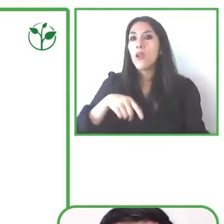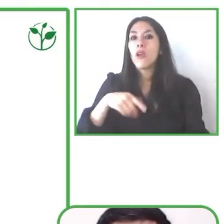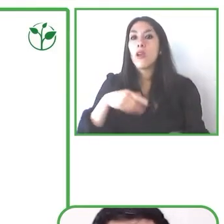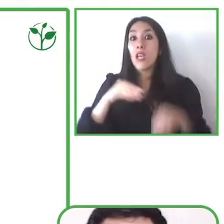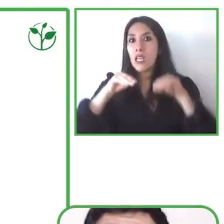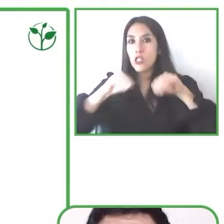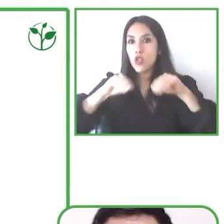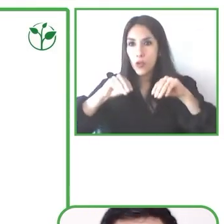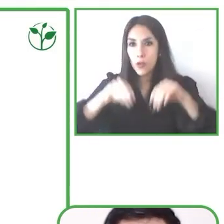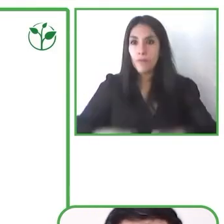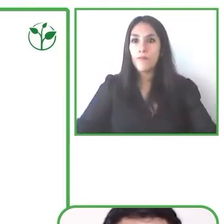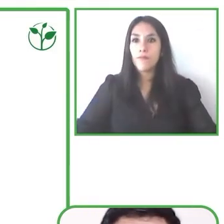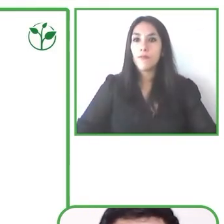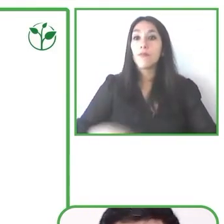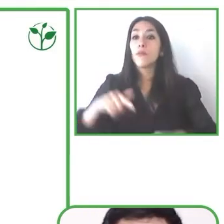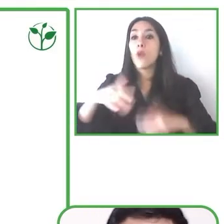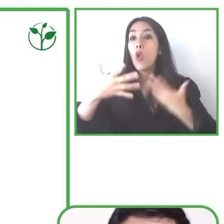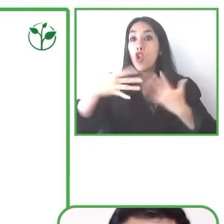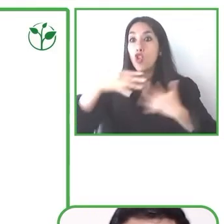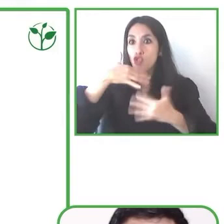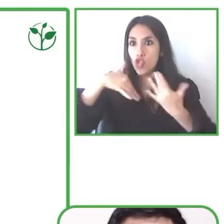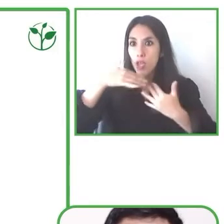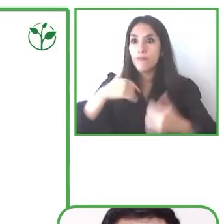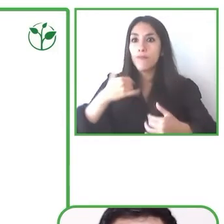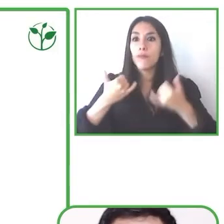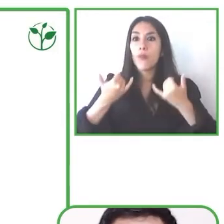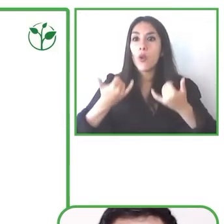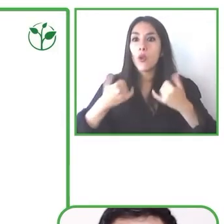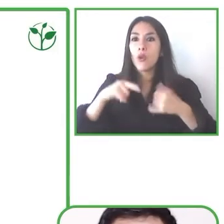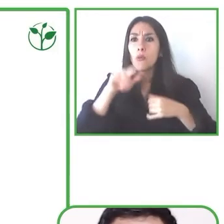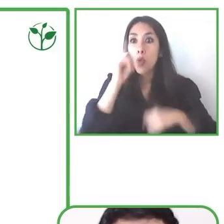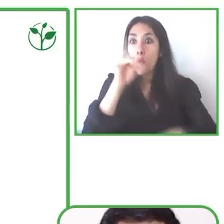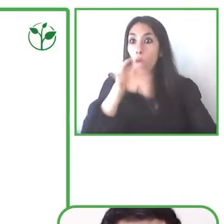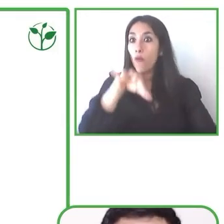Under this context we find a very important problem